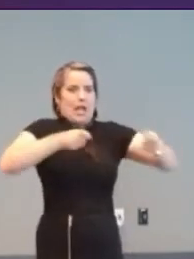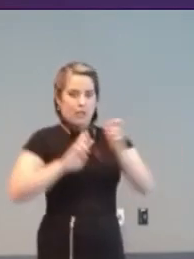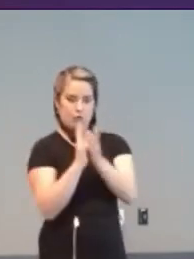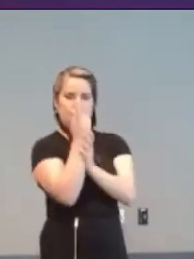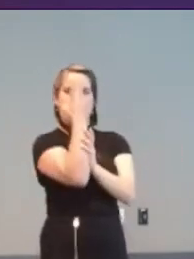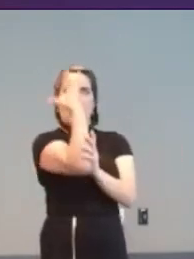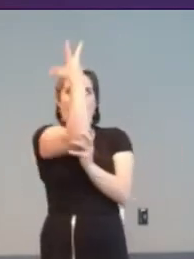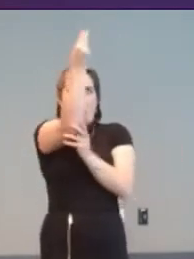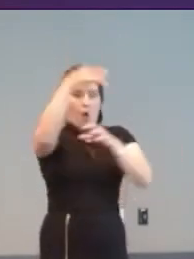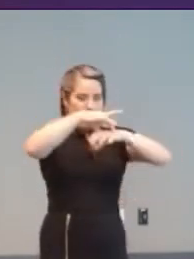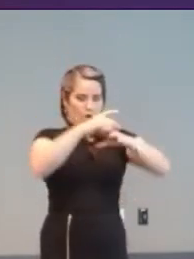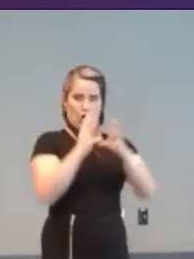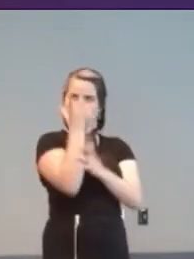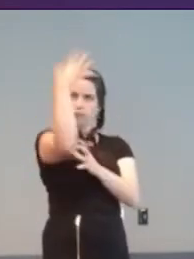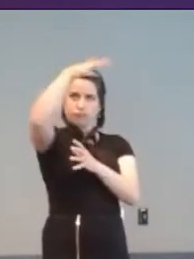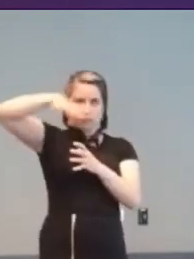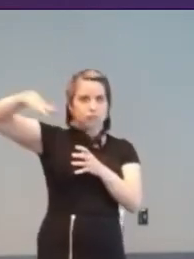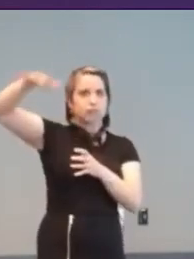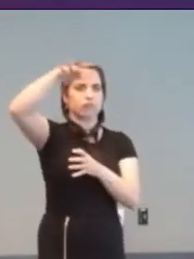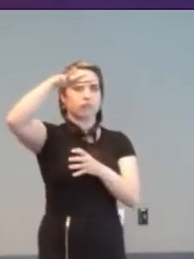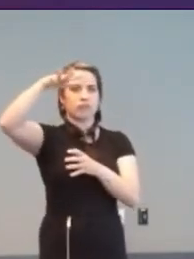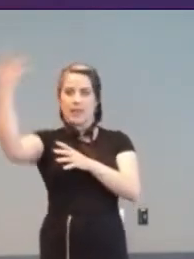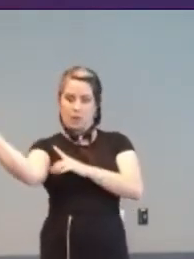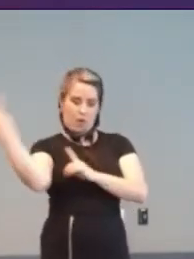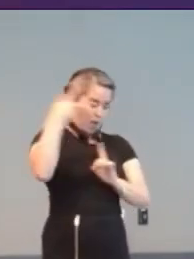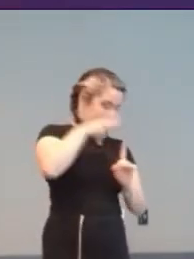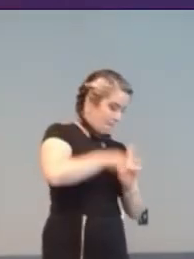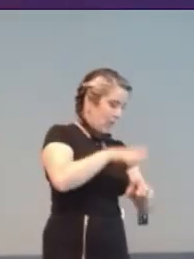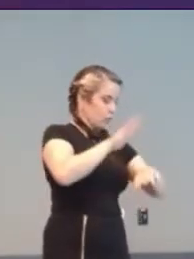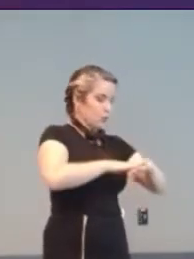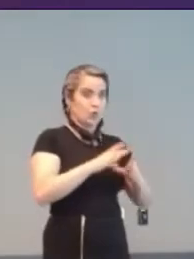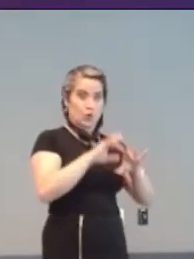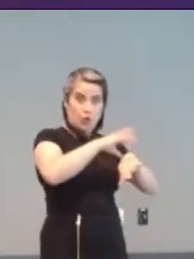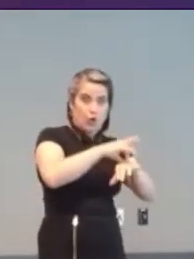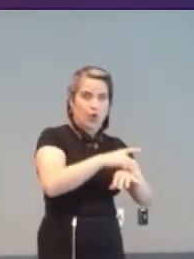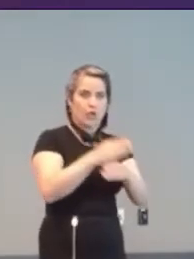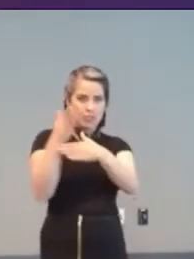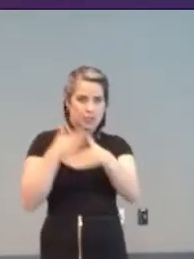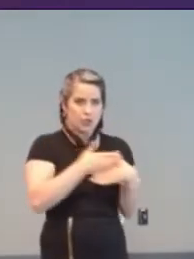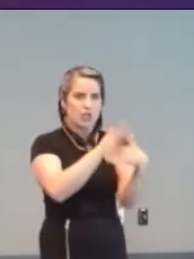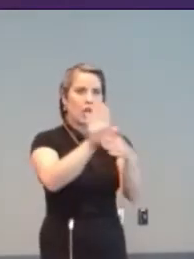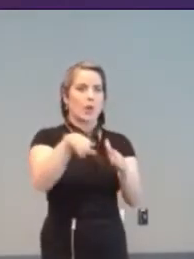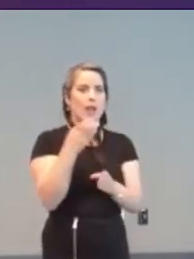of this for Disabled people back on Earth and shared their work.